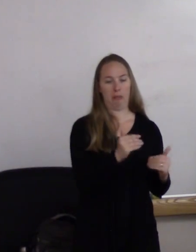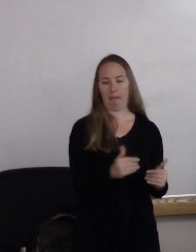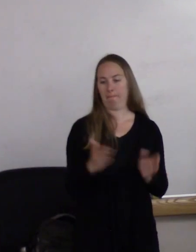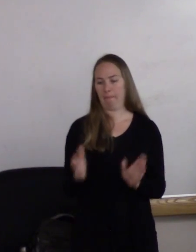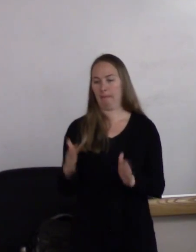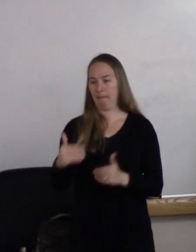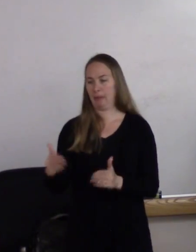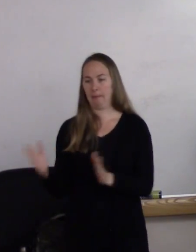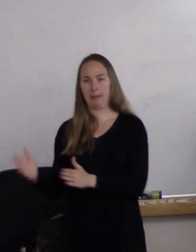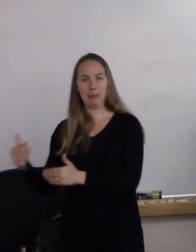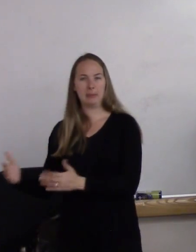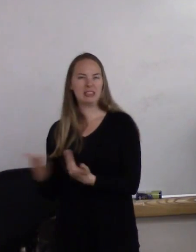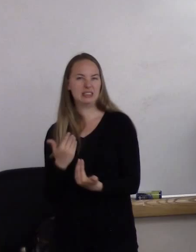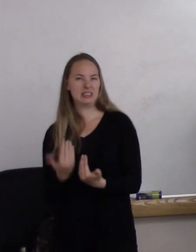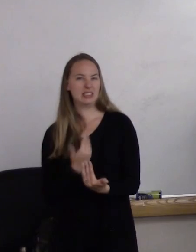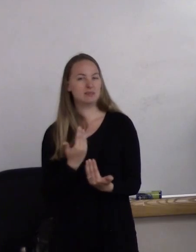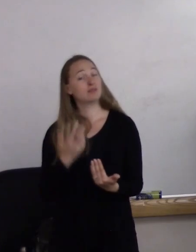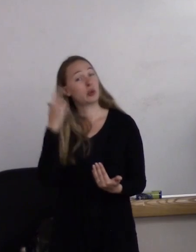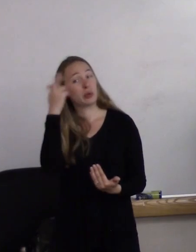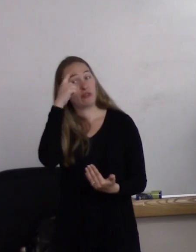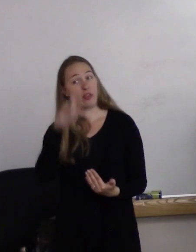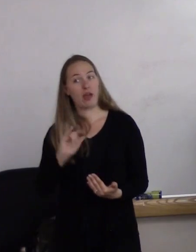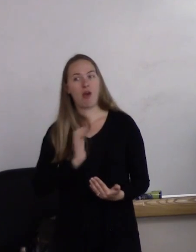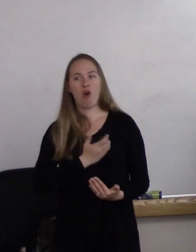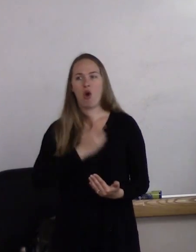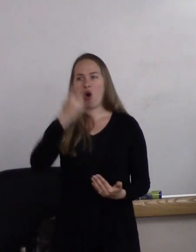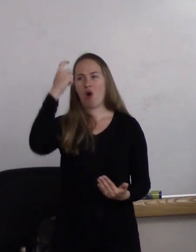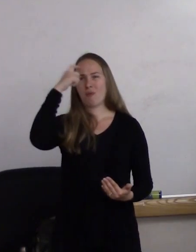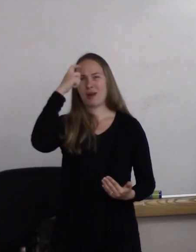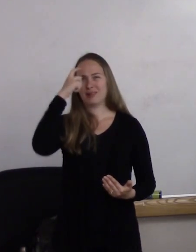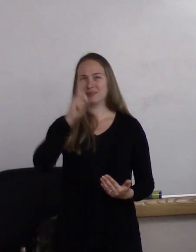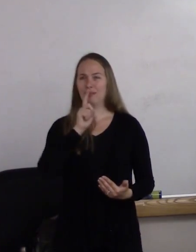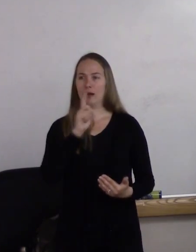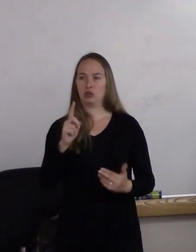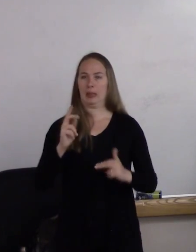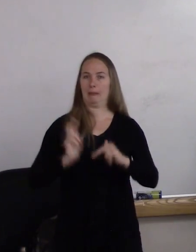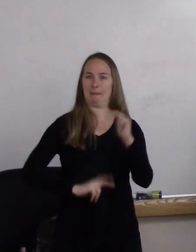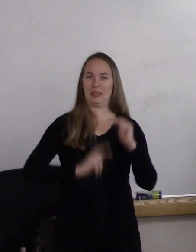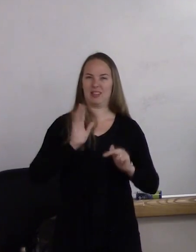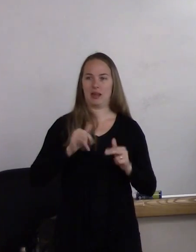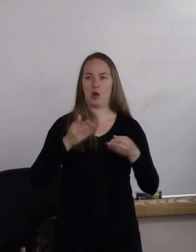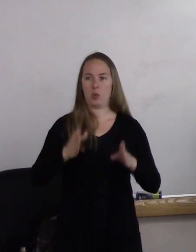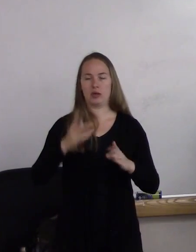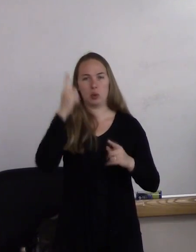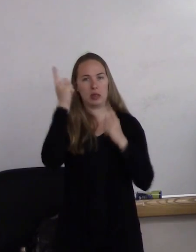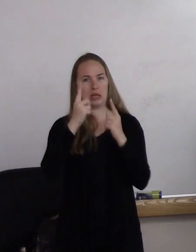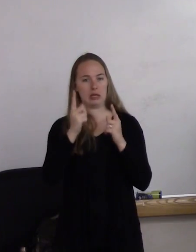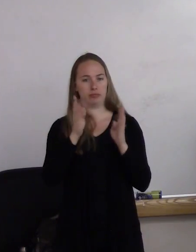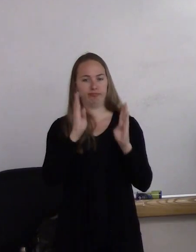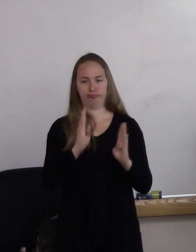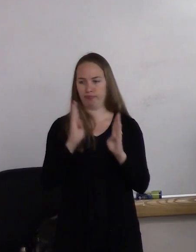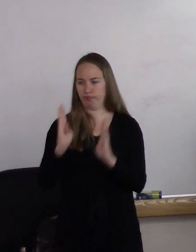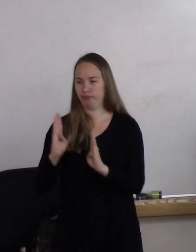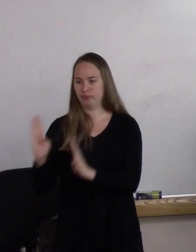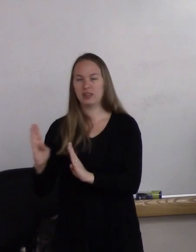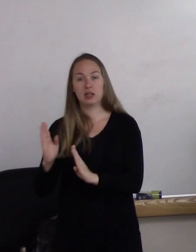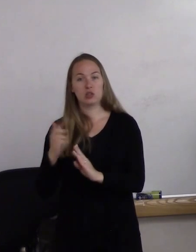and there's a reason for that. Our minds are actually built that way to help us interact with our environment.